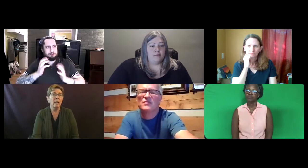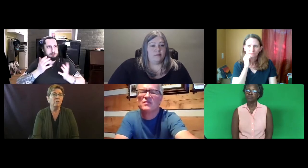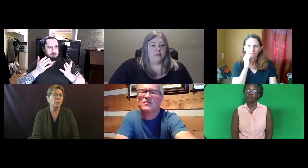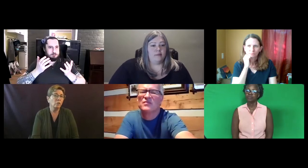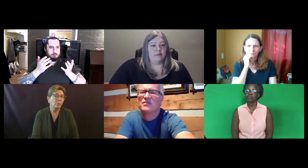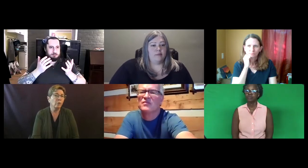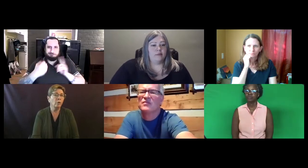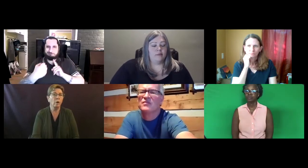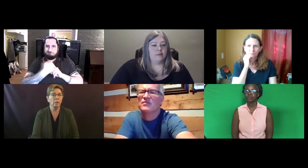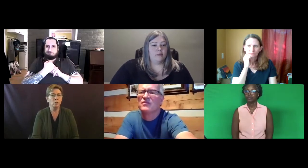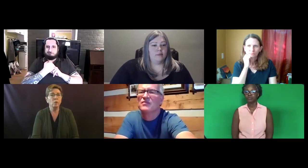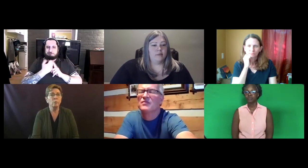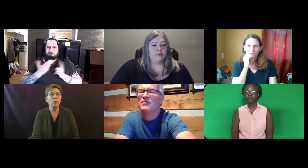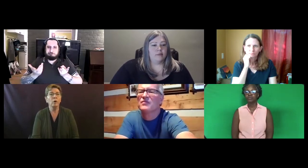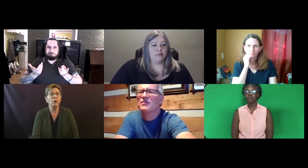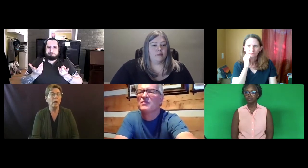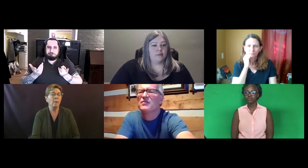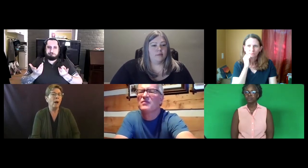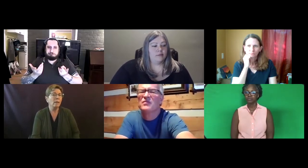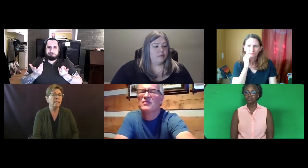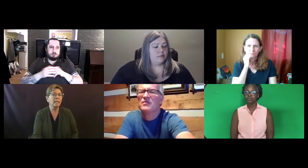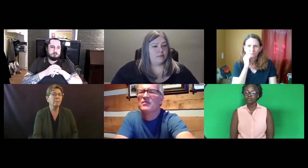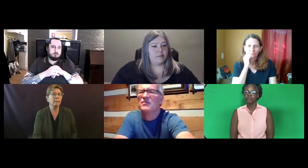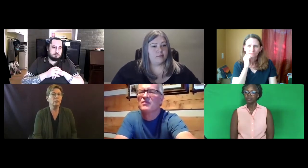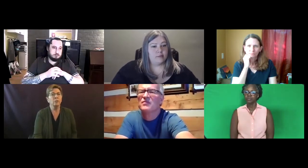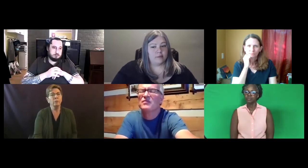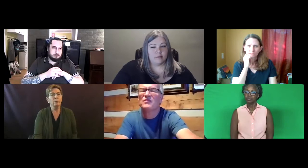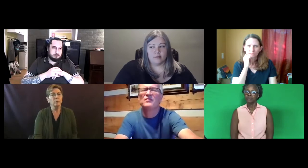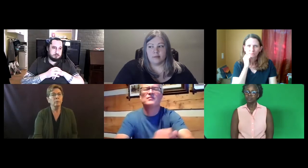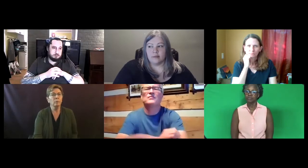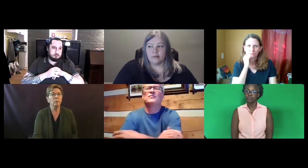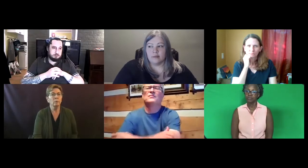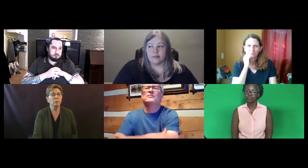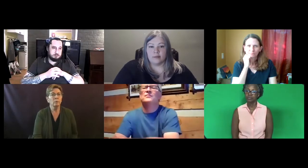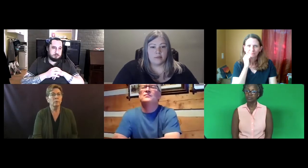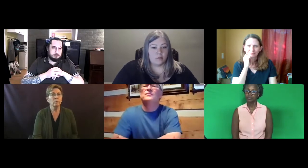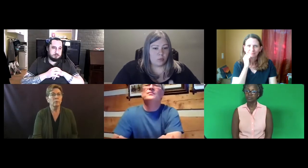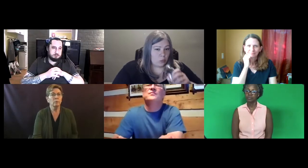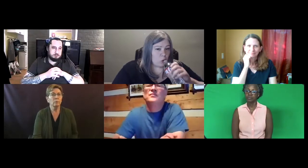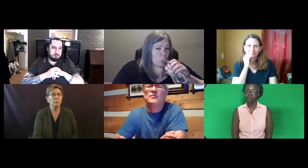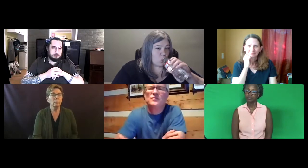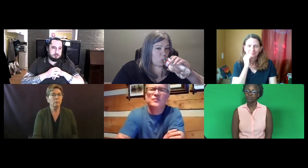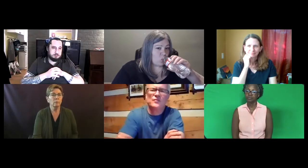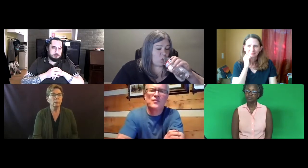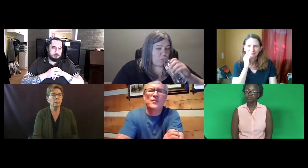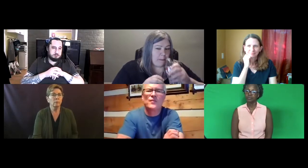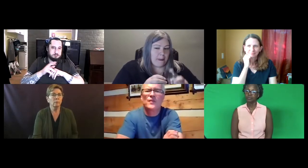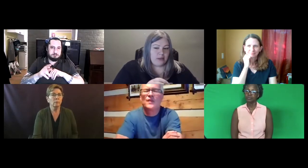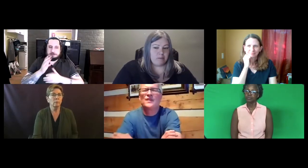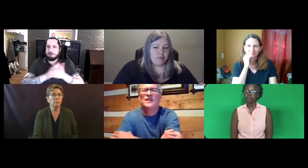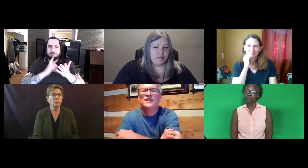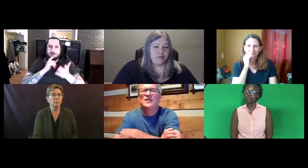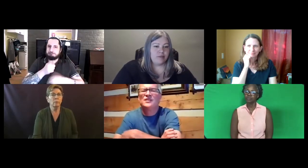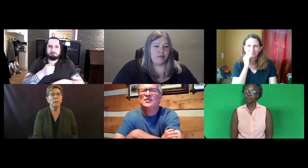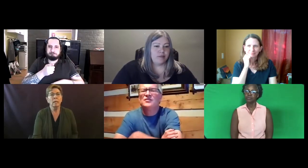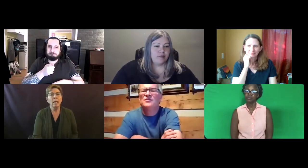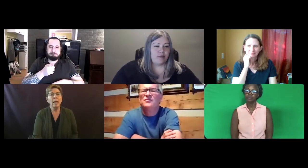If you're an interpreter or a consumer, how has that impacted you?